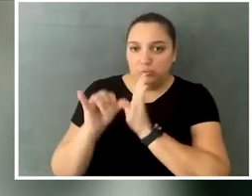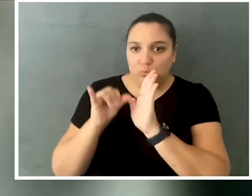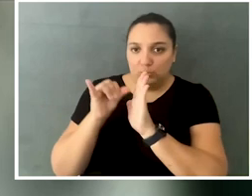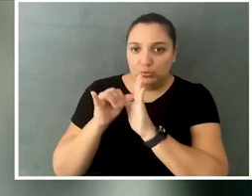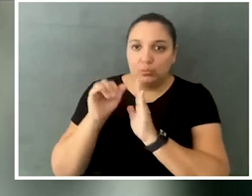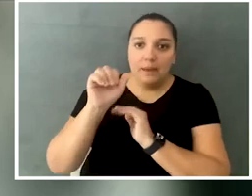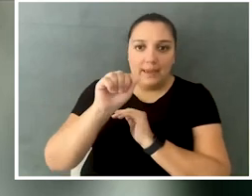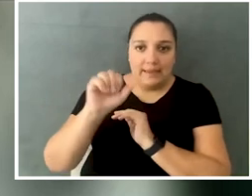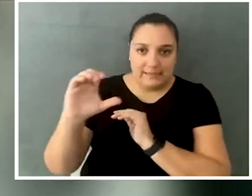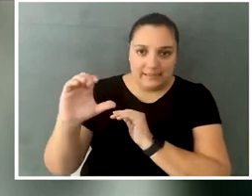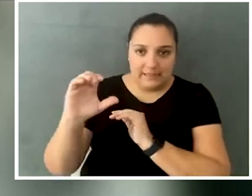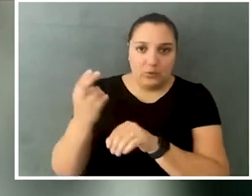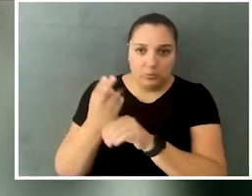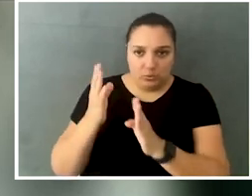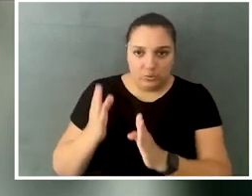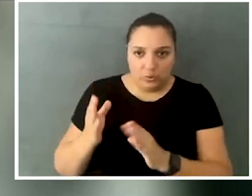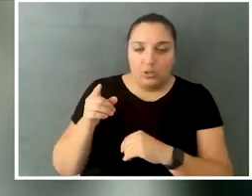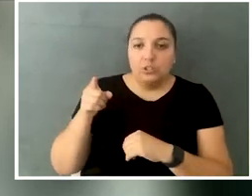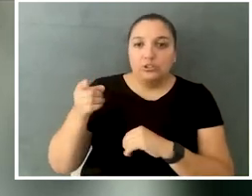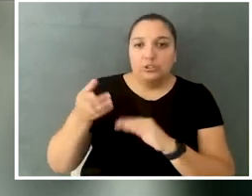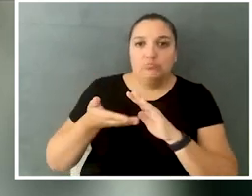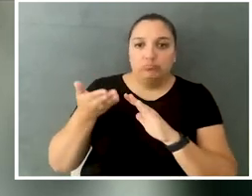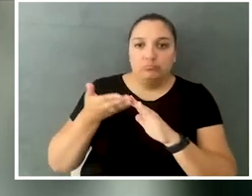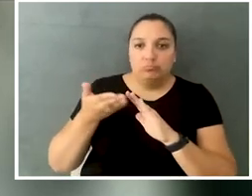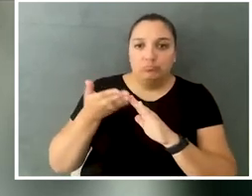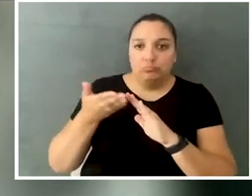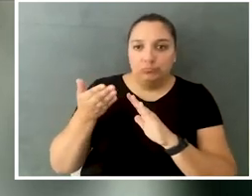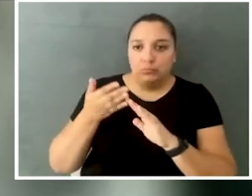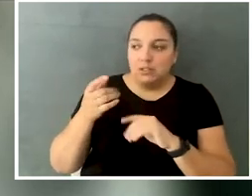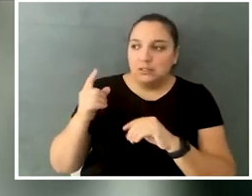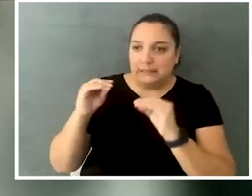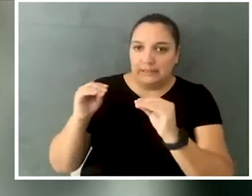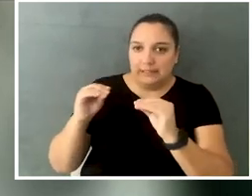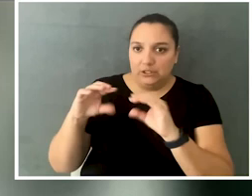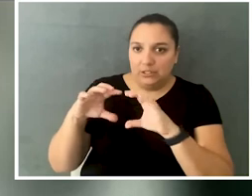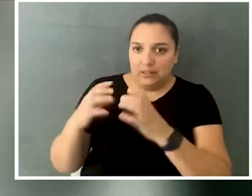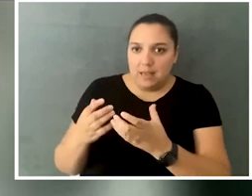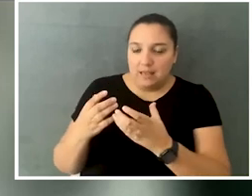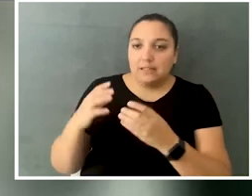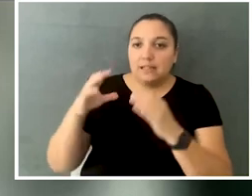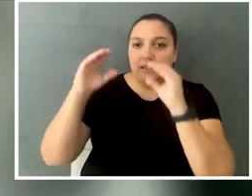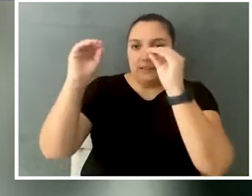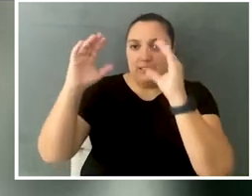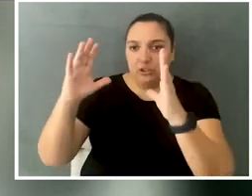She's an AAC user. She was shooting YouTube videos to teach her class and her classmates and her teachers